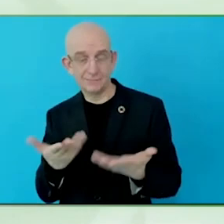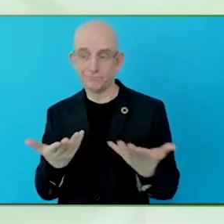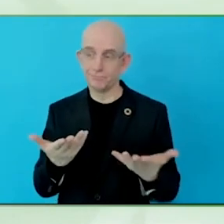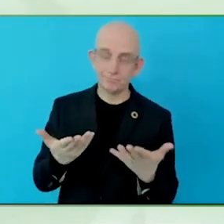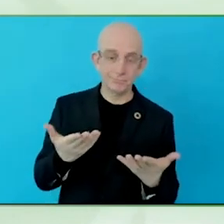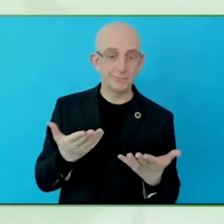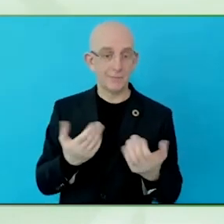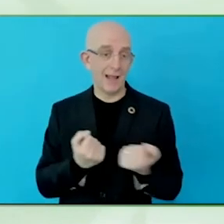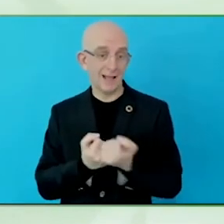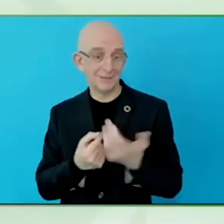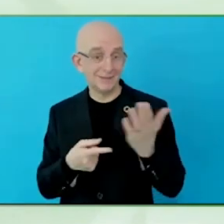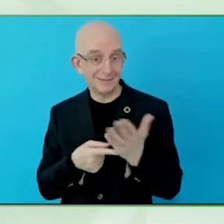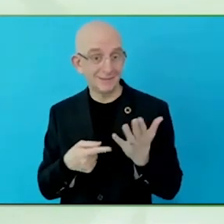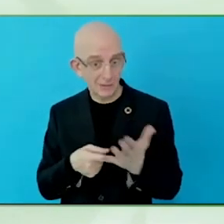societies, et cetera.